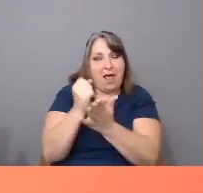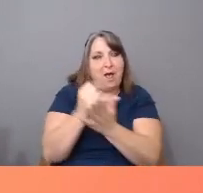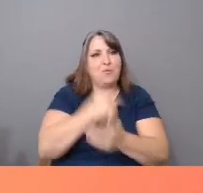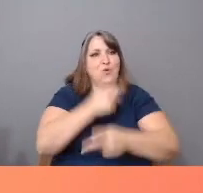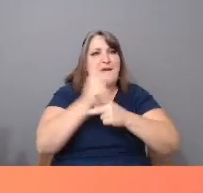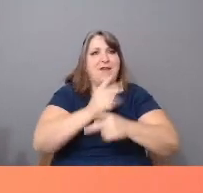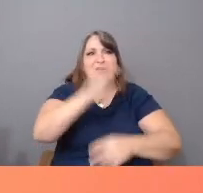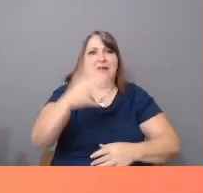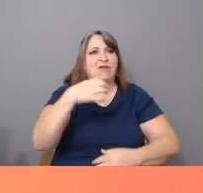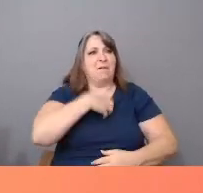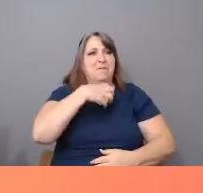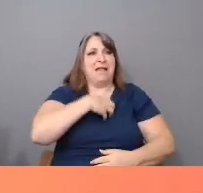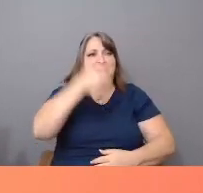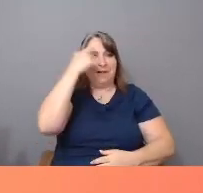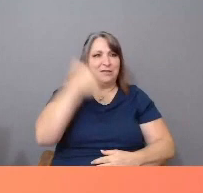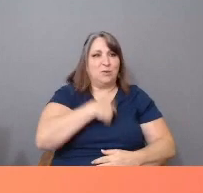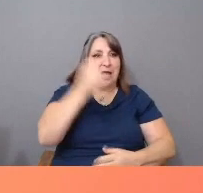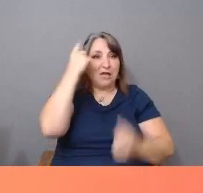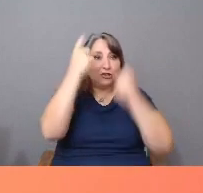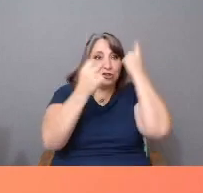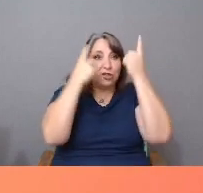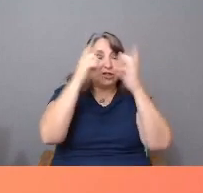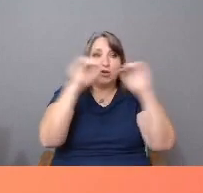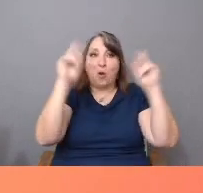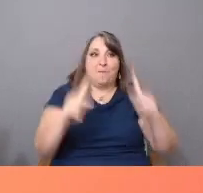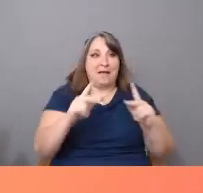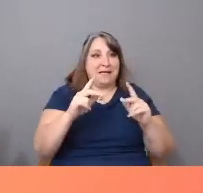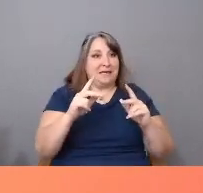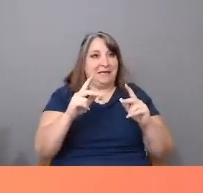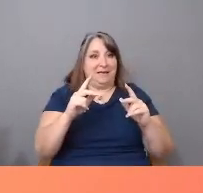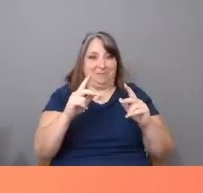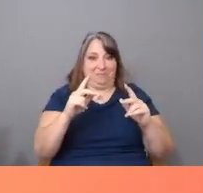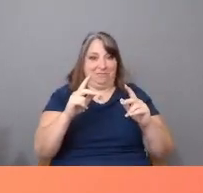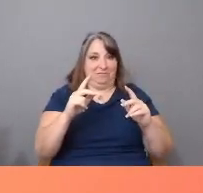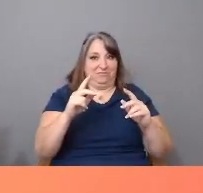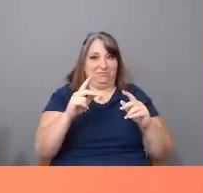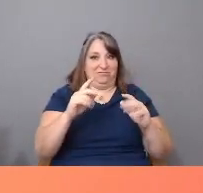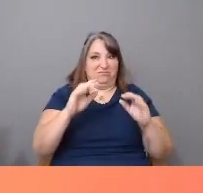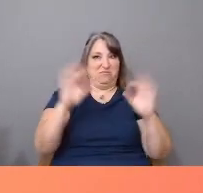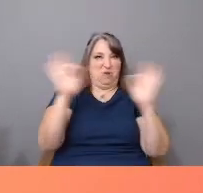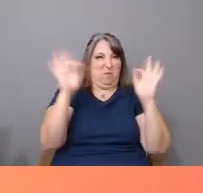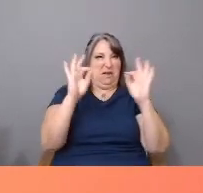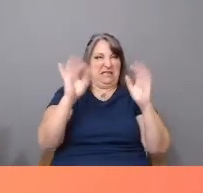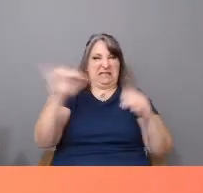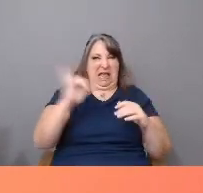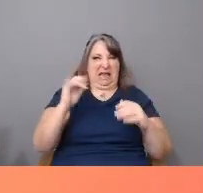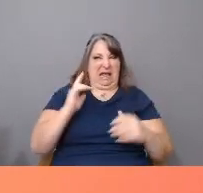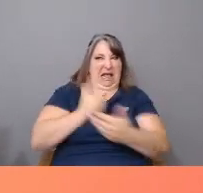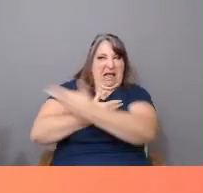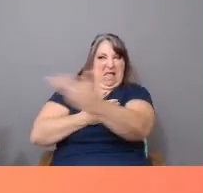because we understood nobody's like us had no protection. We were not considered human beings with human rights.